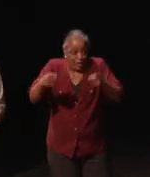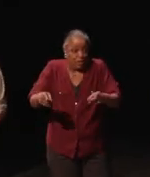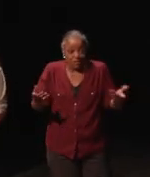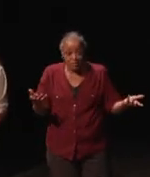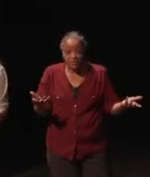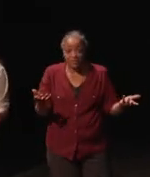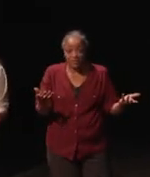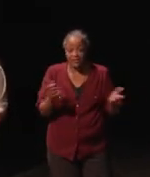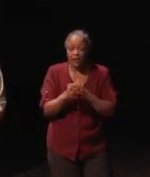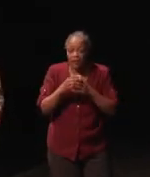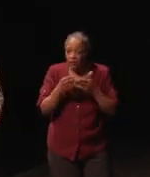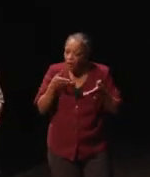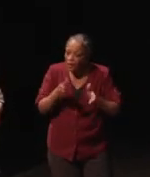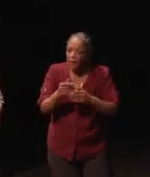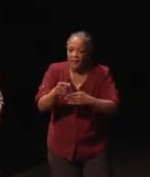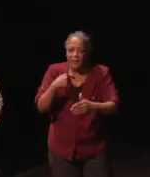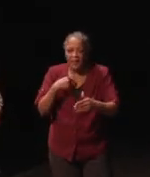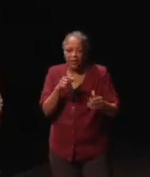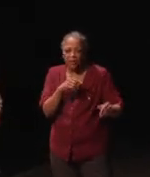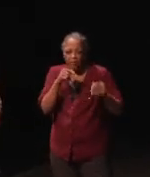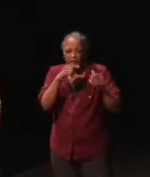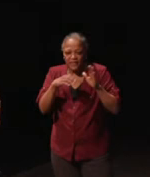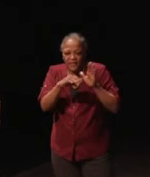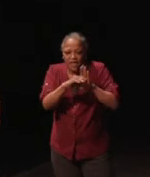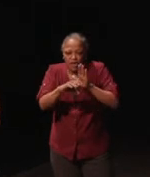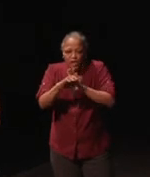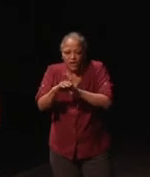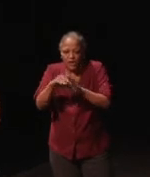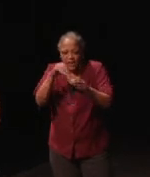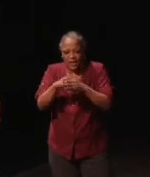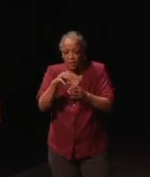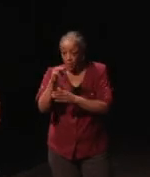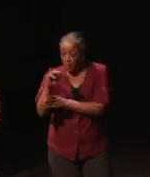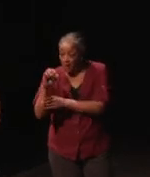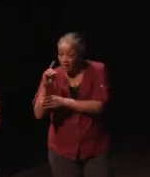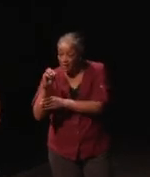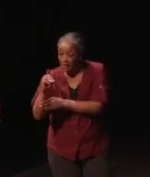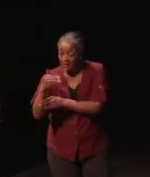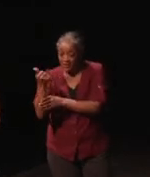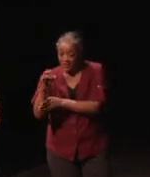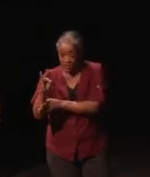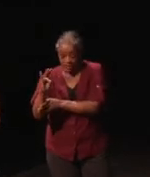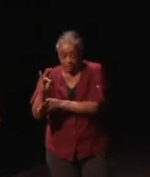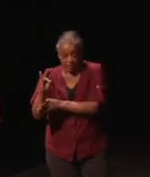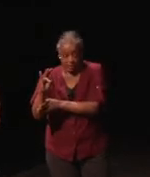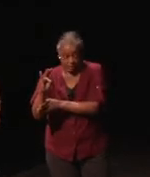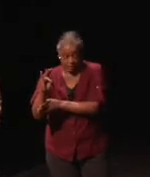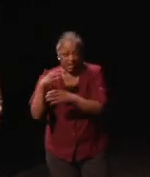Where I was allowed to put features into Madden, in Madden 17 and I made that